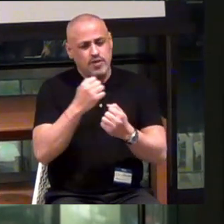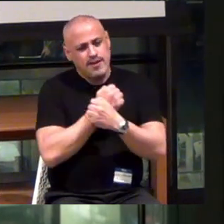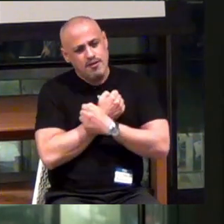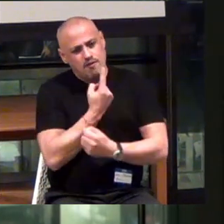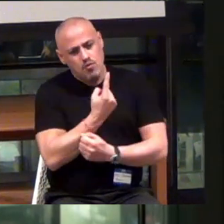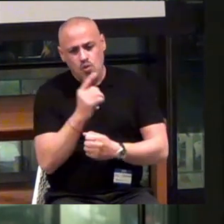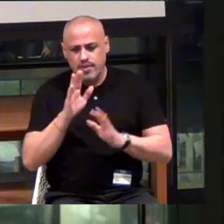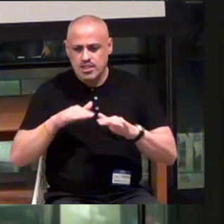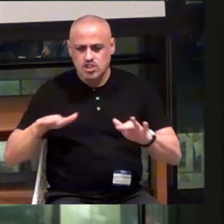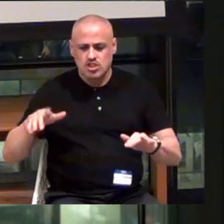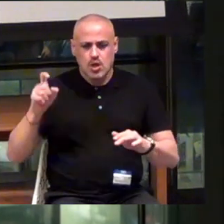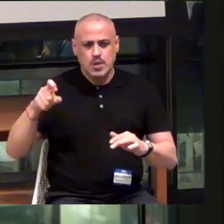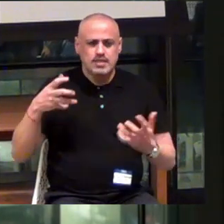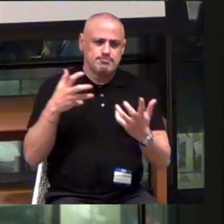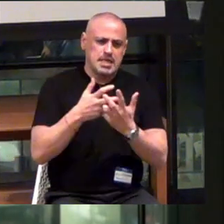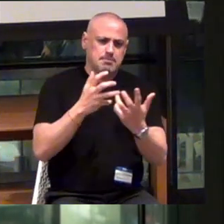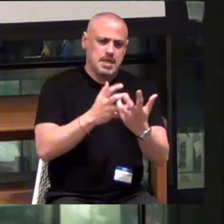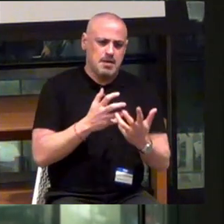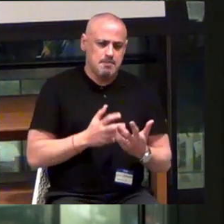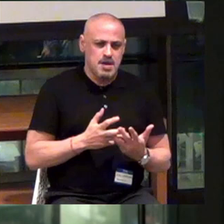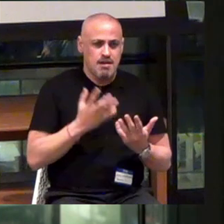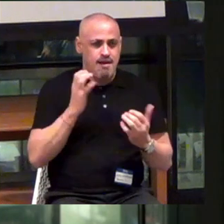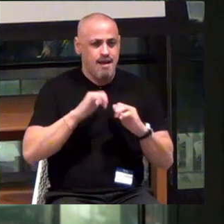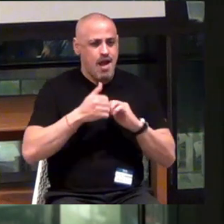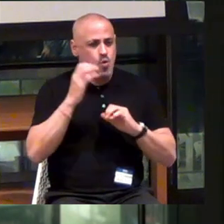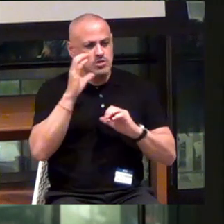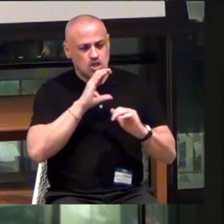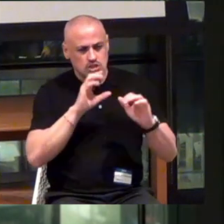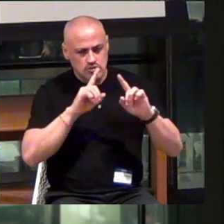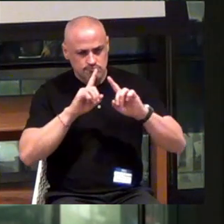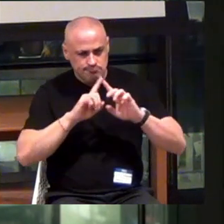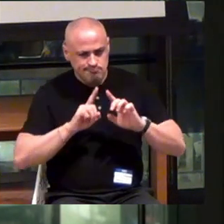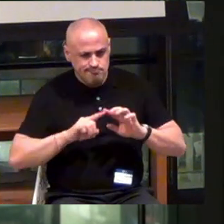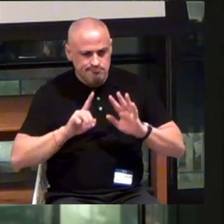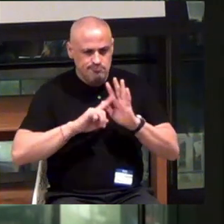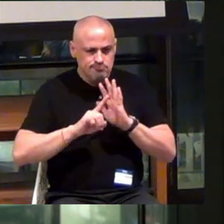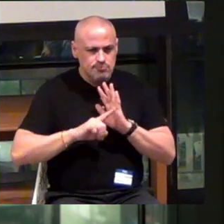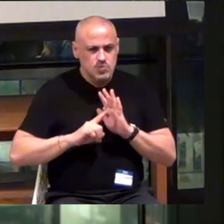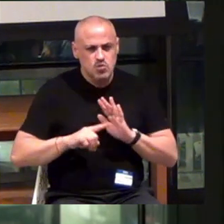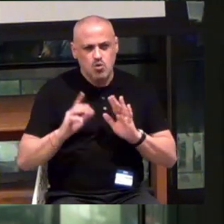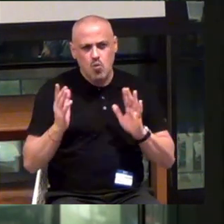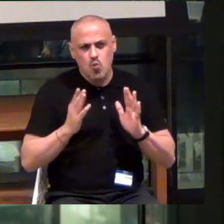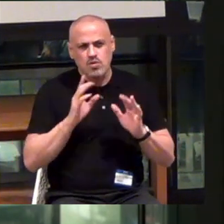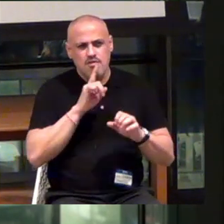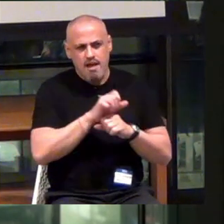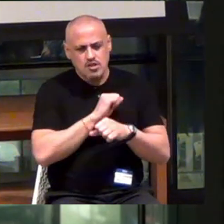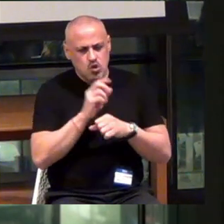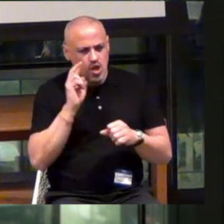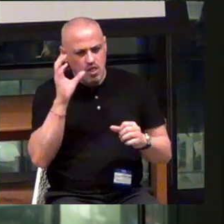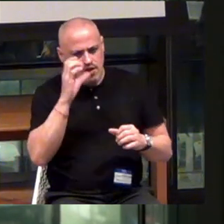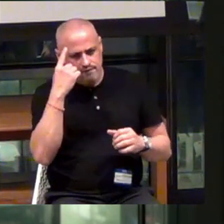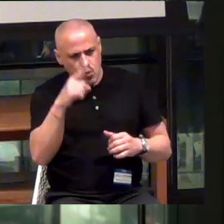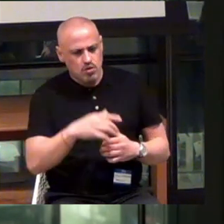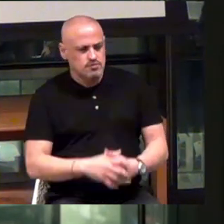their child's needs, by searching through what you're actually looking for.